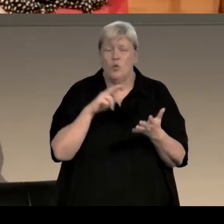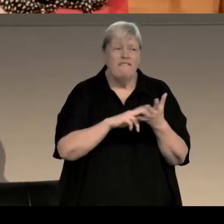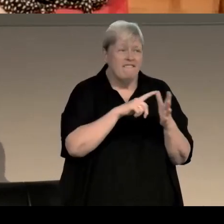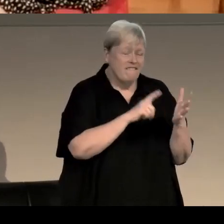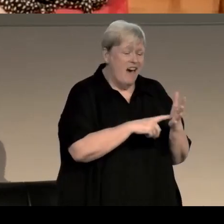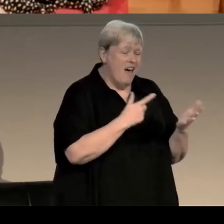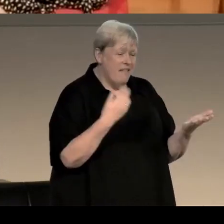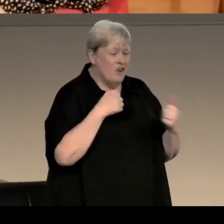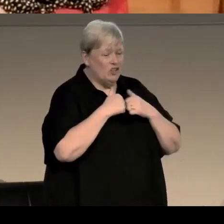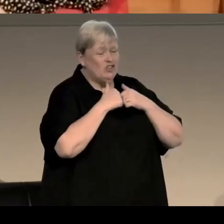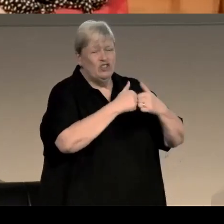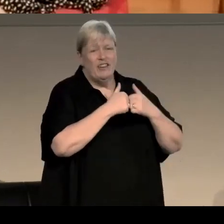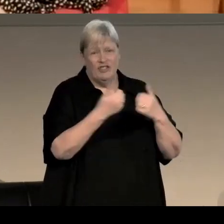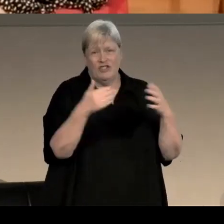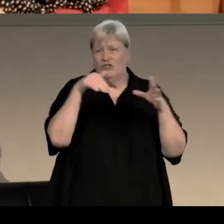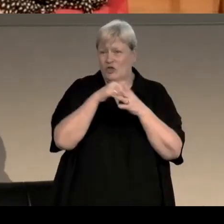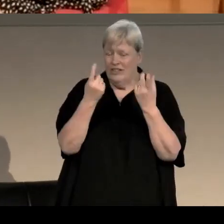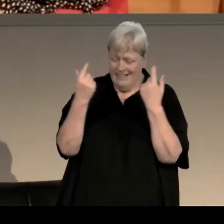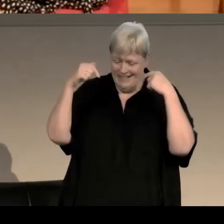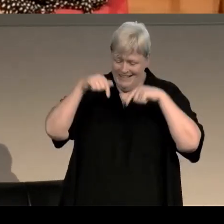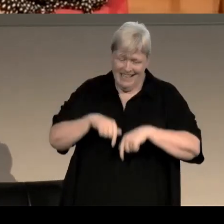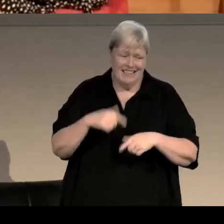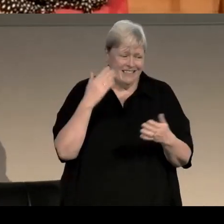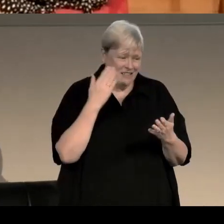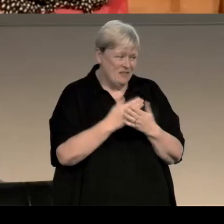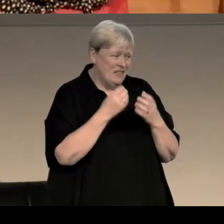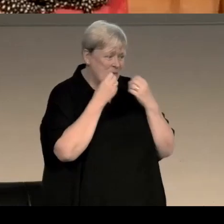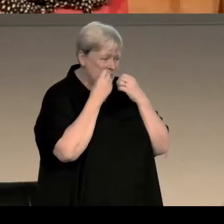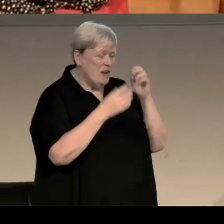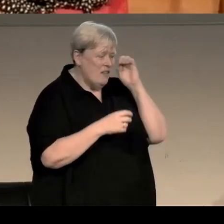for her generous participation in this session, it really has been wonderful.